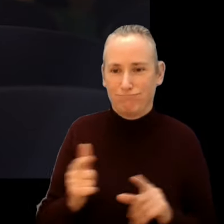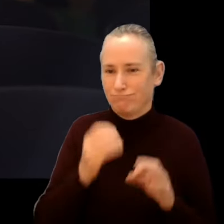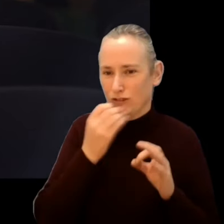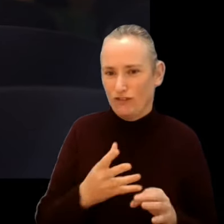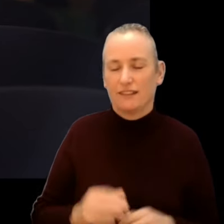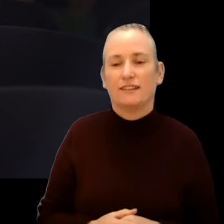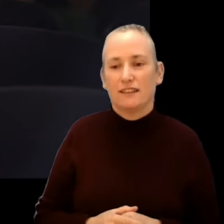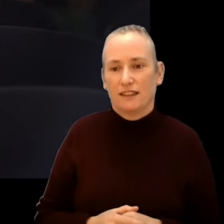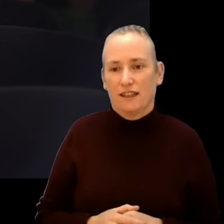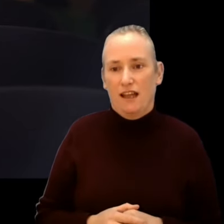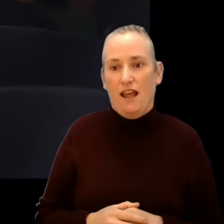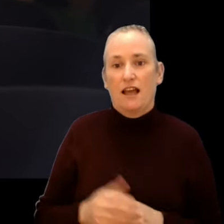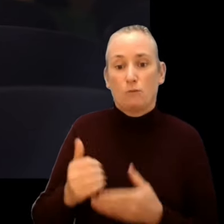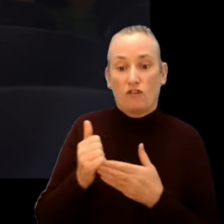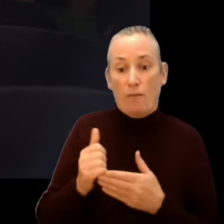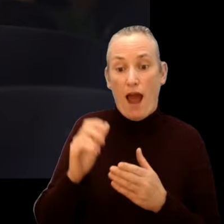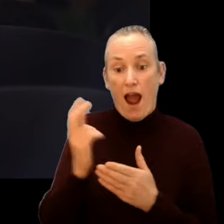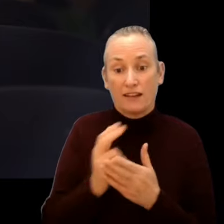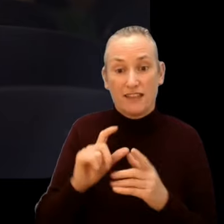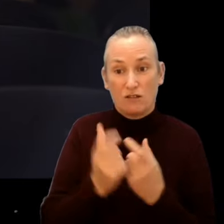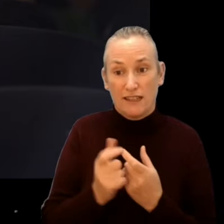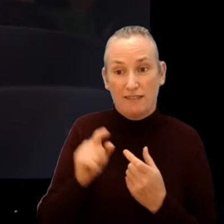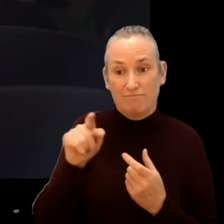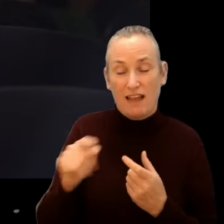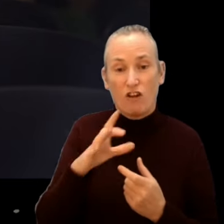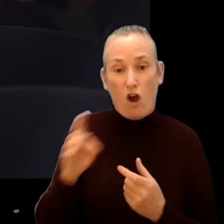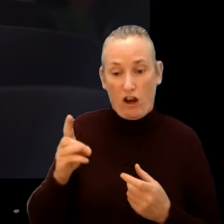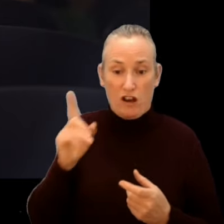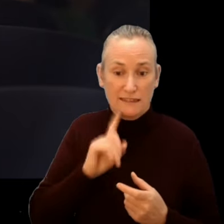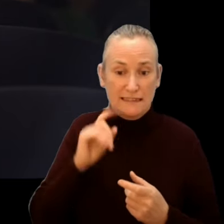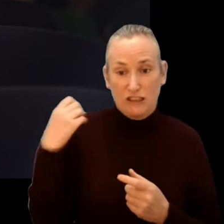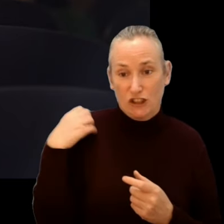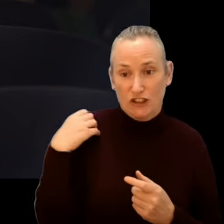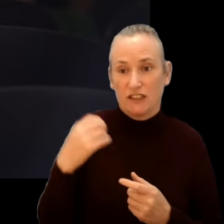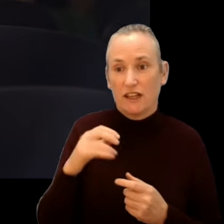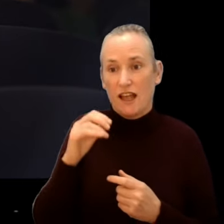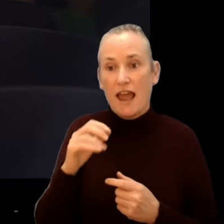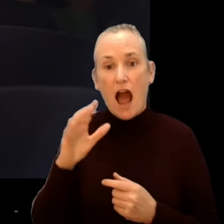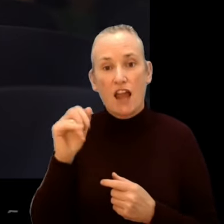With support from the Arts Council, we have commissioned Cork composers, and sisters, Irene Buckley and Linda Buckley